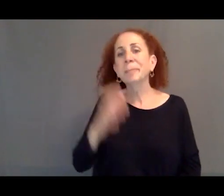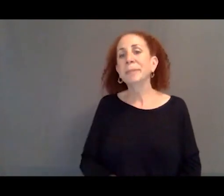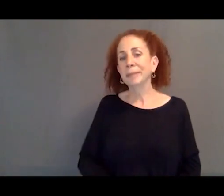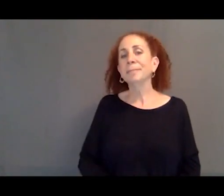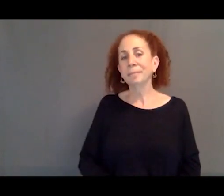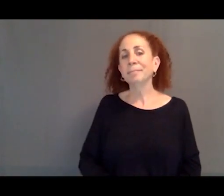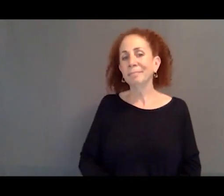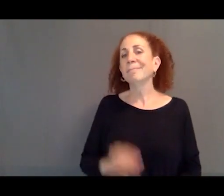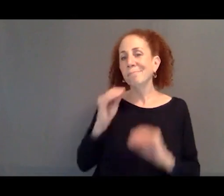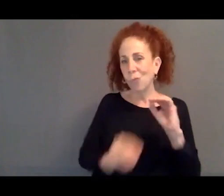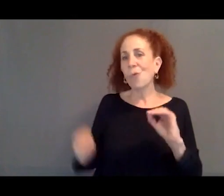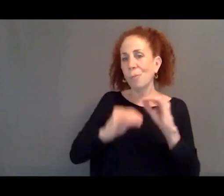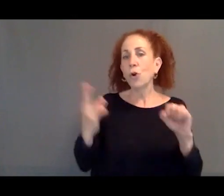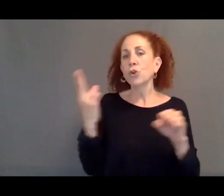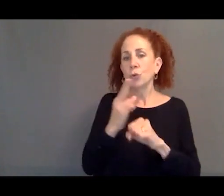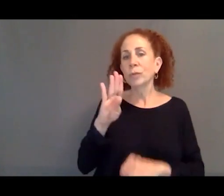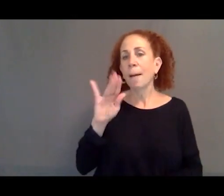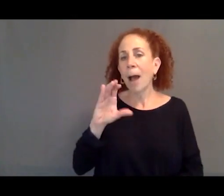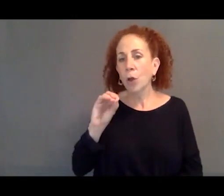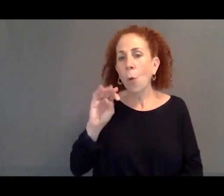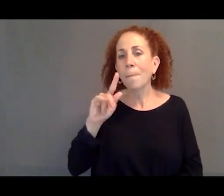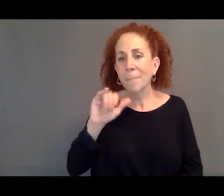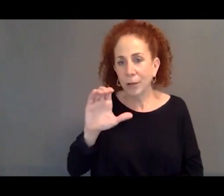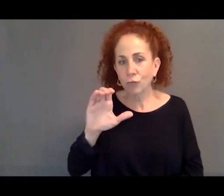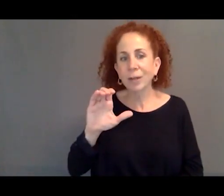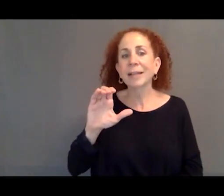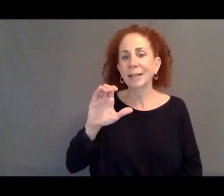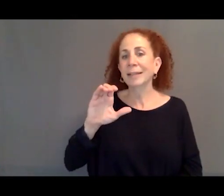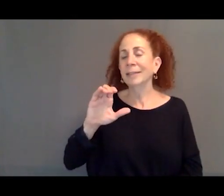are now using biometric documents